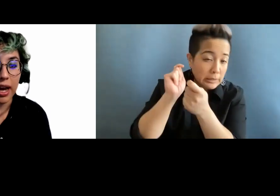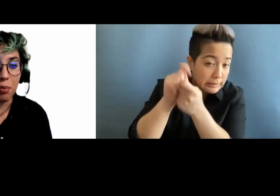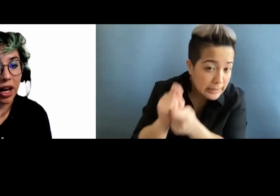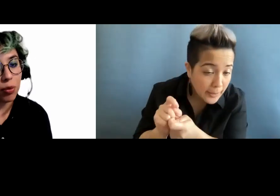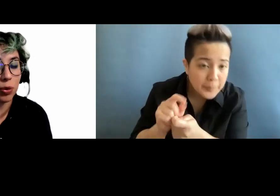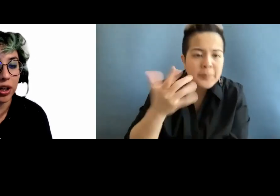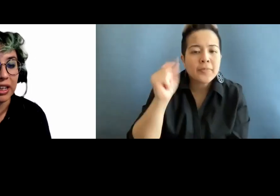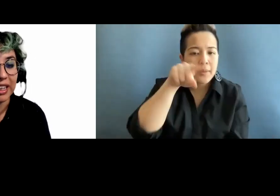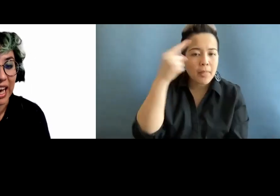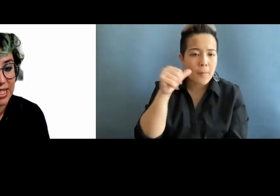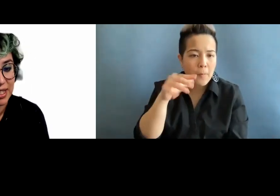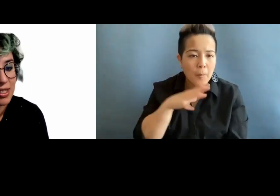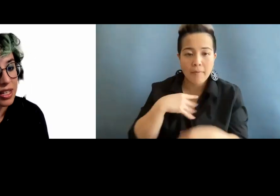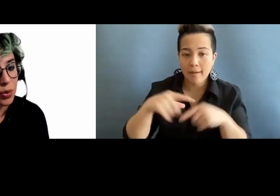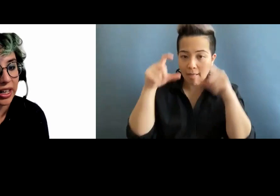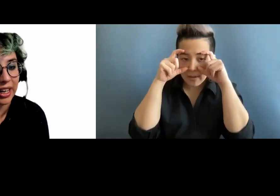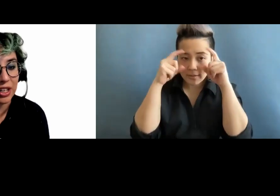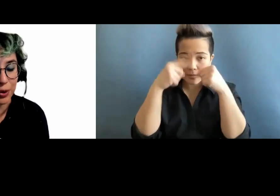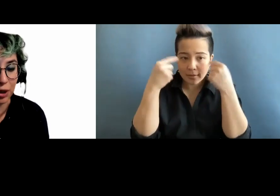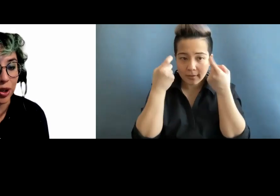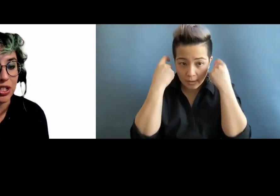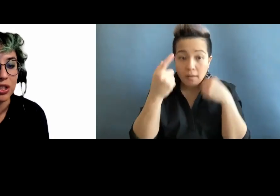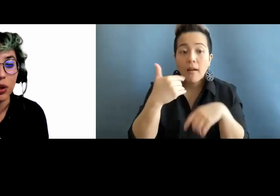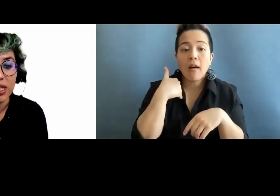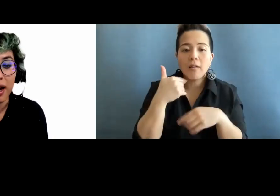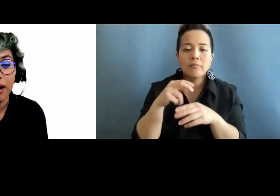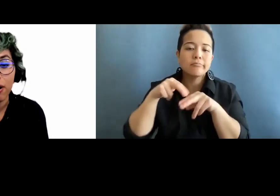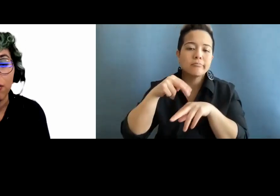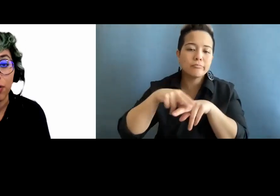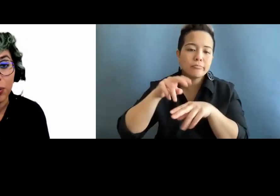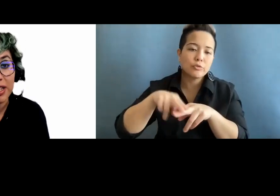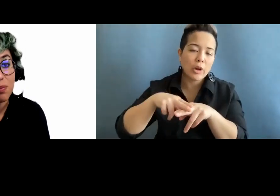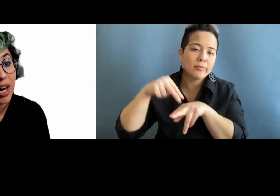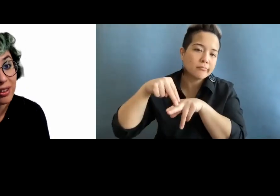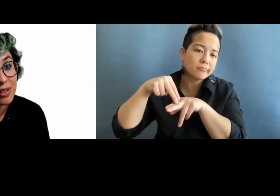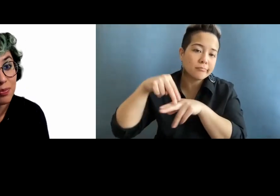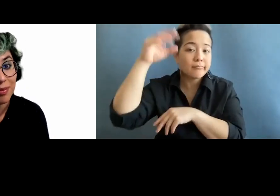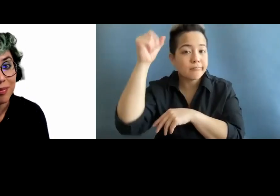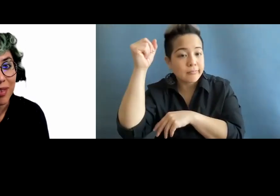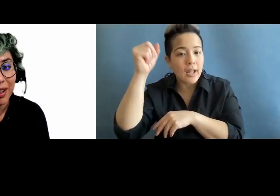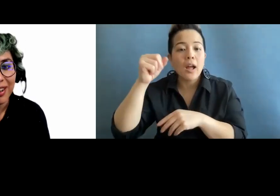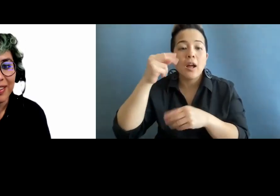"A black woman wearing glasses is riding the train while she looks at her phone and smiles."